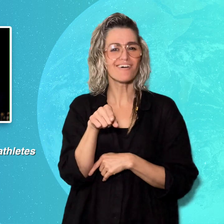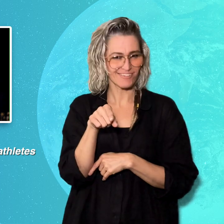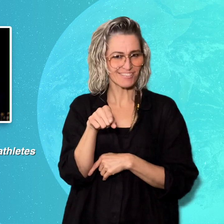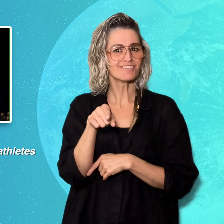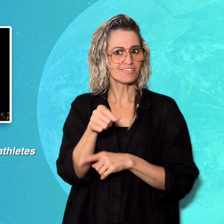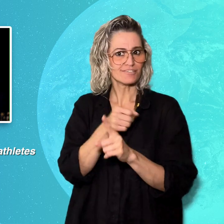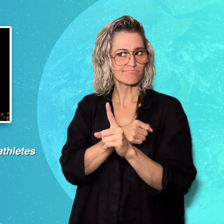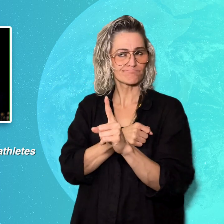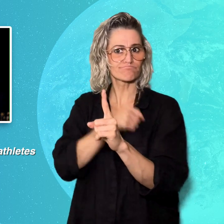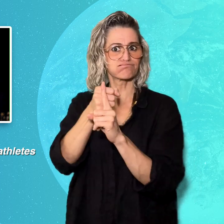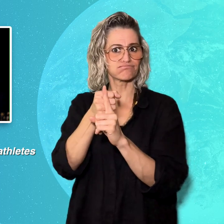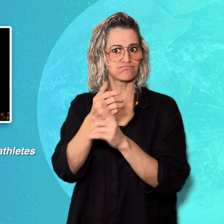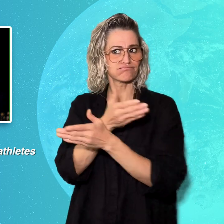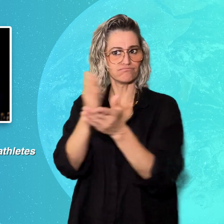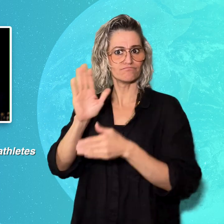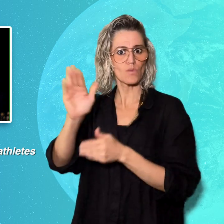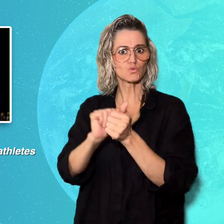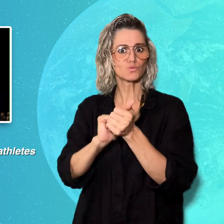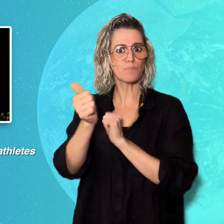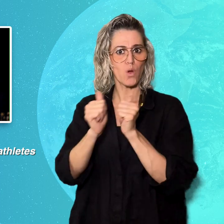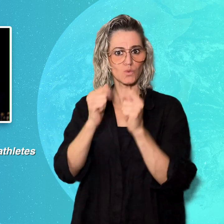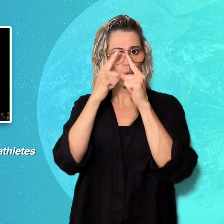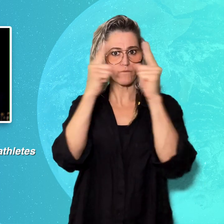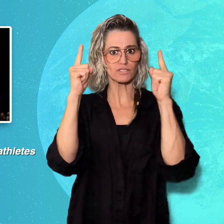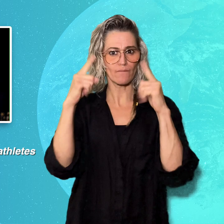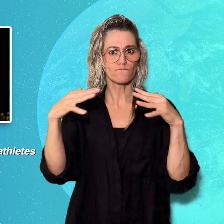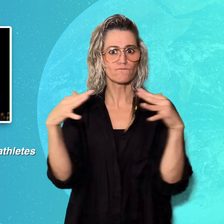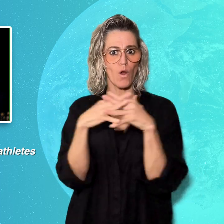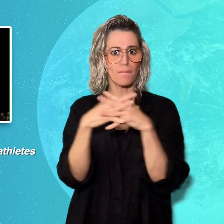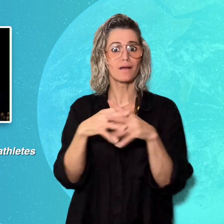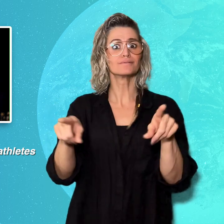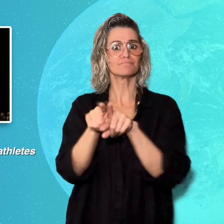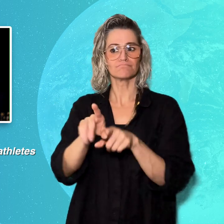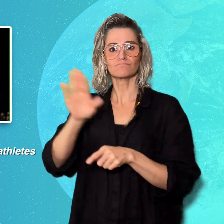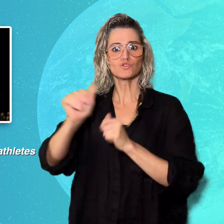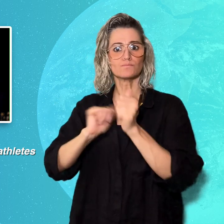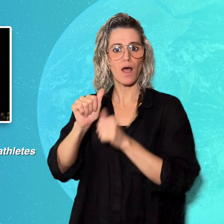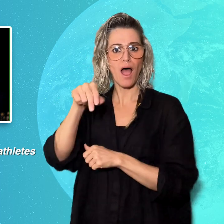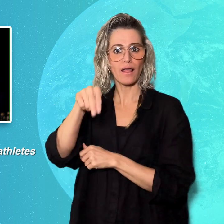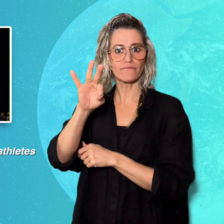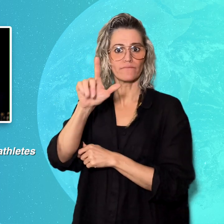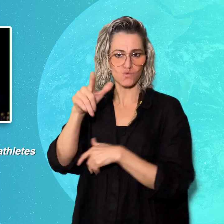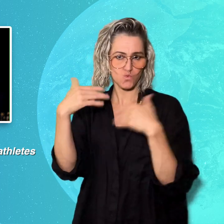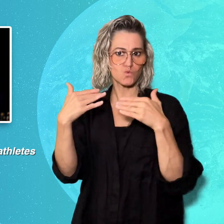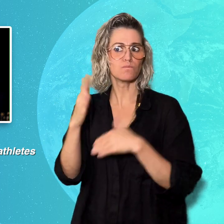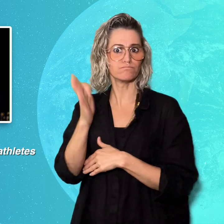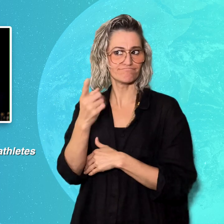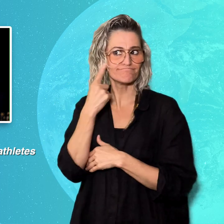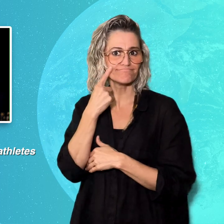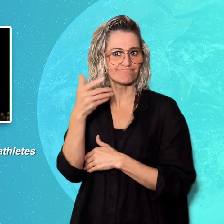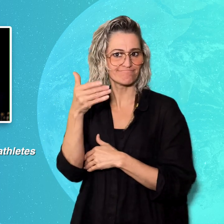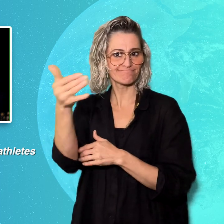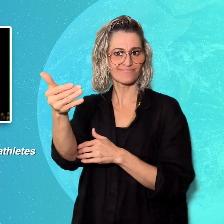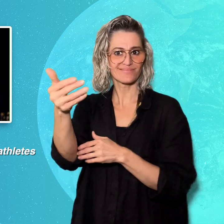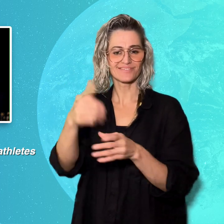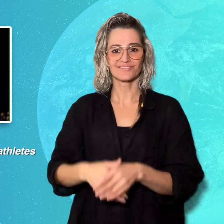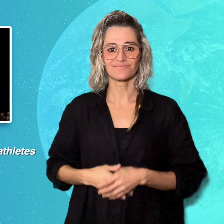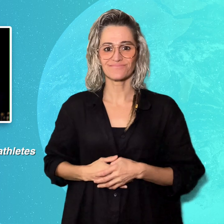will also have an impact on the college and NFL world.